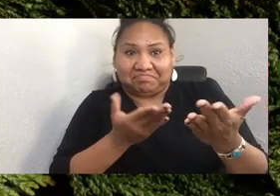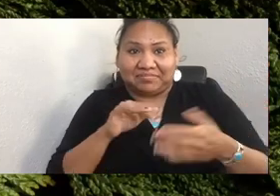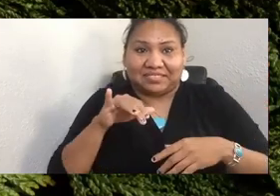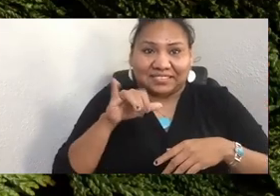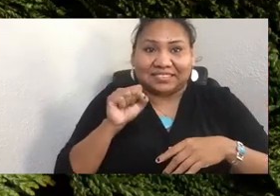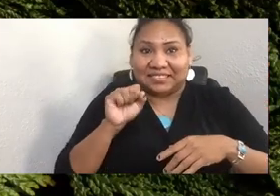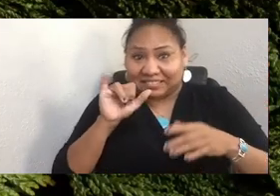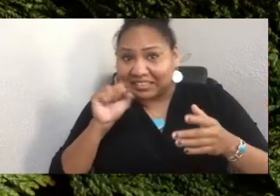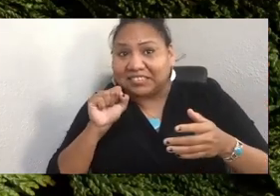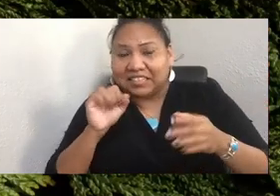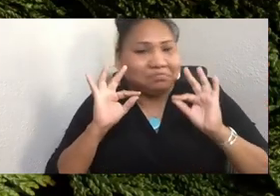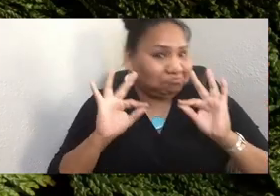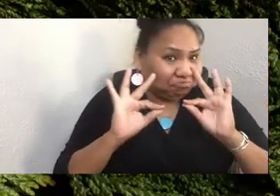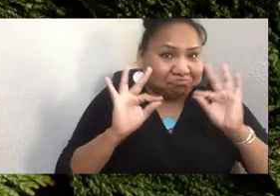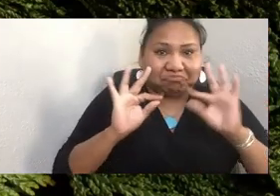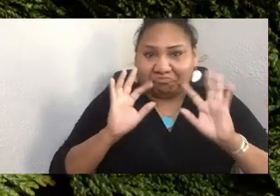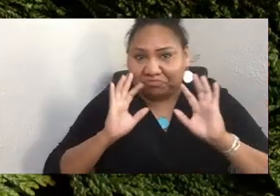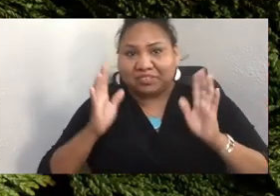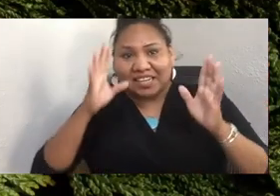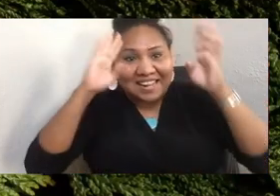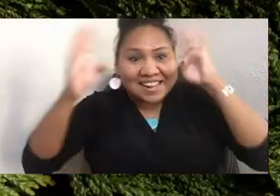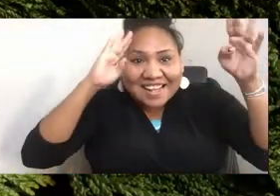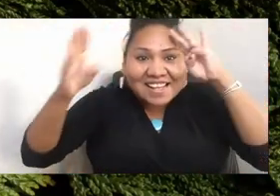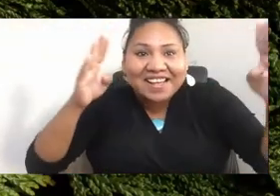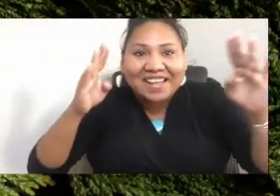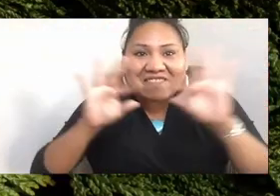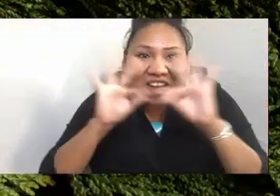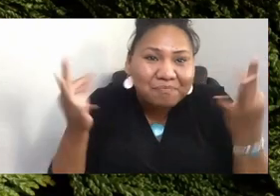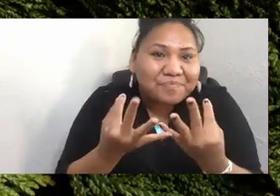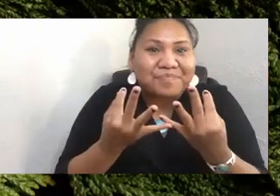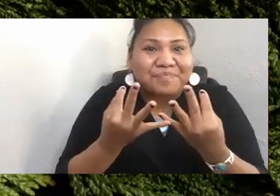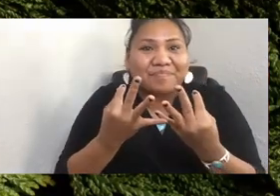OK, hello, relatives, my name is Matika Wilbur.